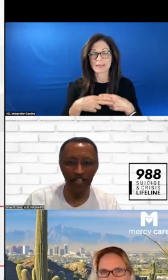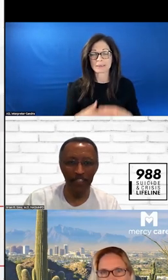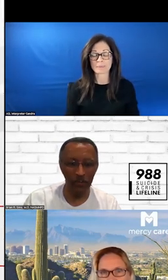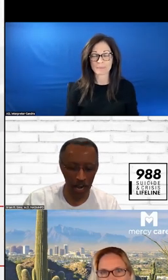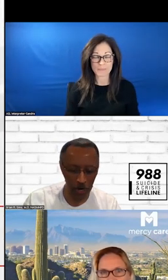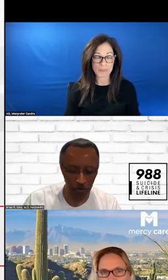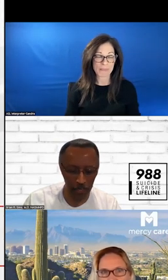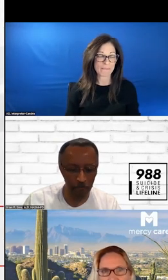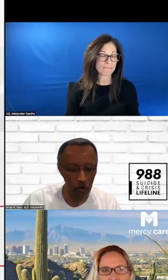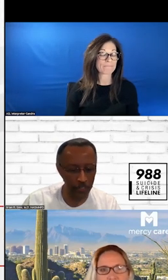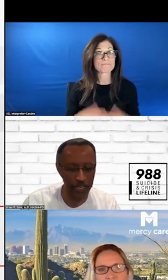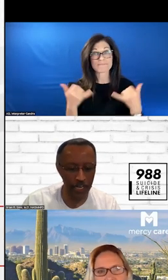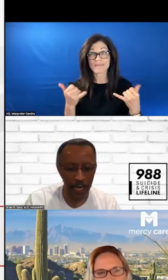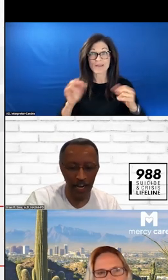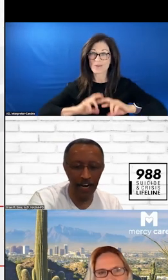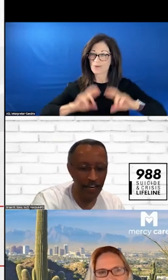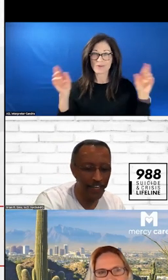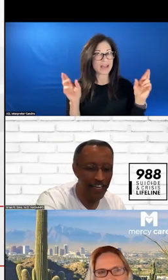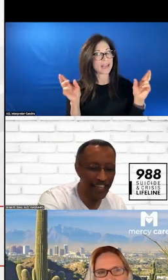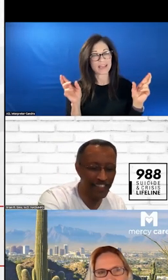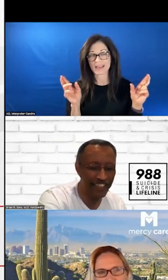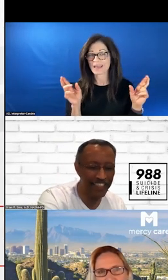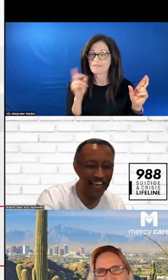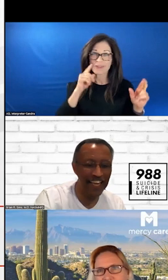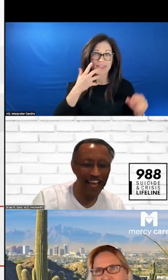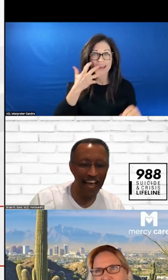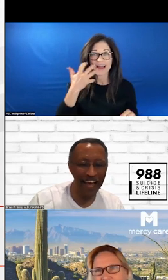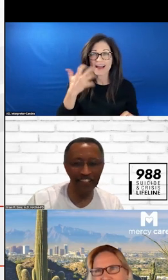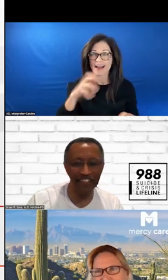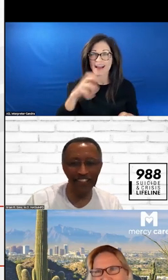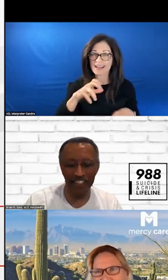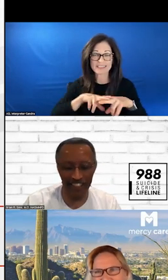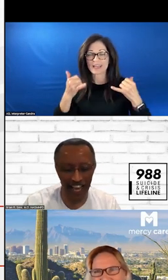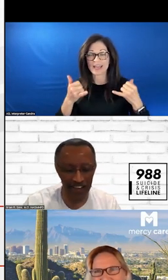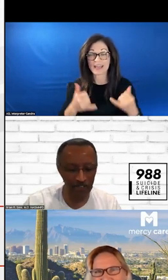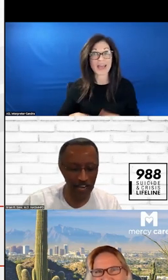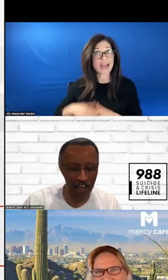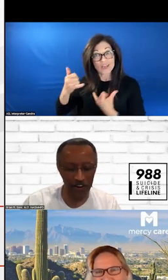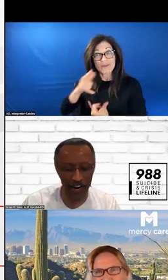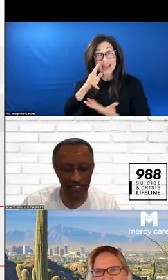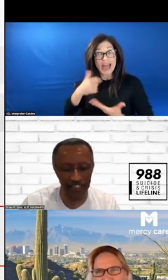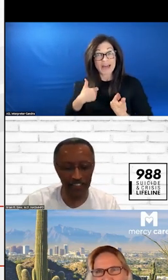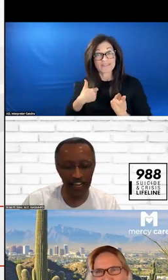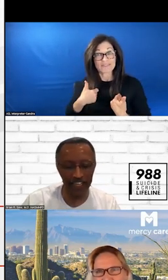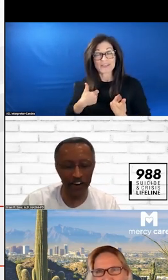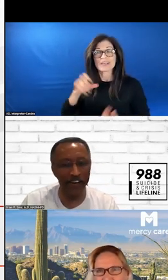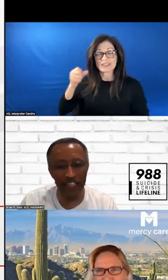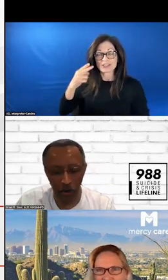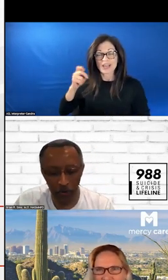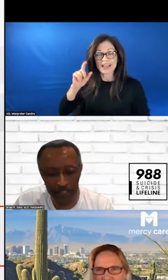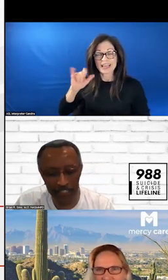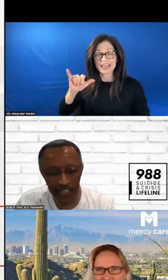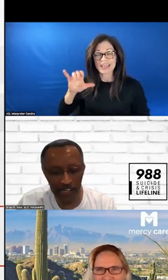SO NOW WE ARE READY FOR THE HOT SEAT TODAY. TODAY WE HAVE SHELLY WHO IS THE